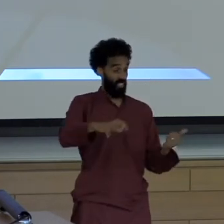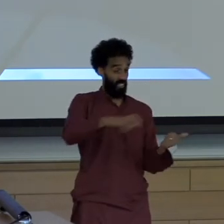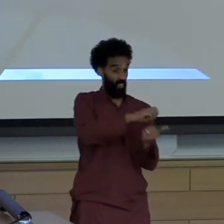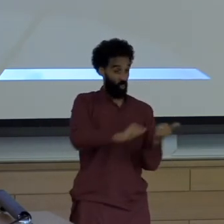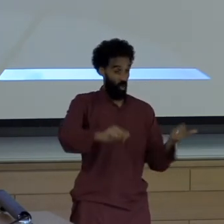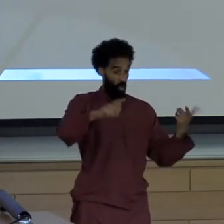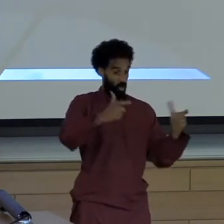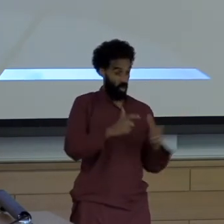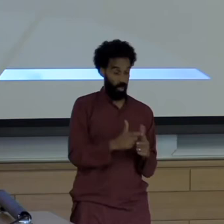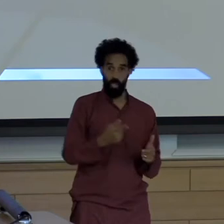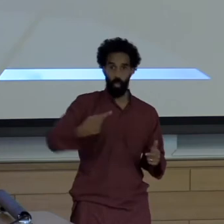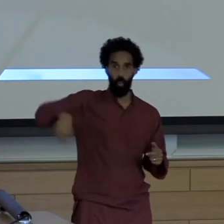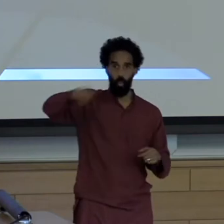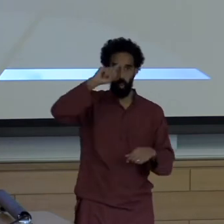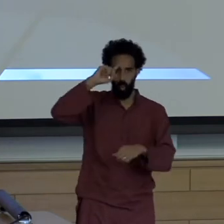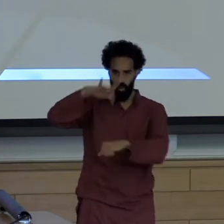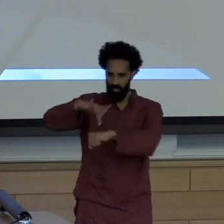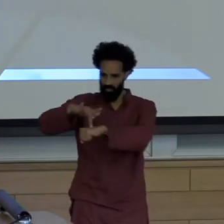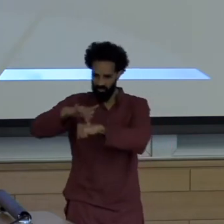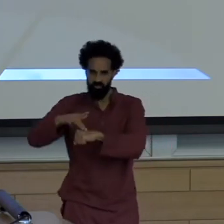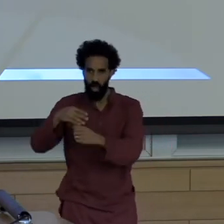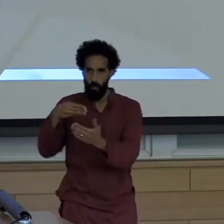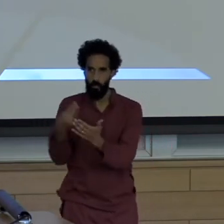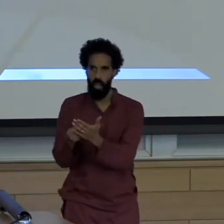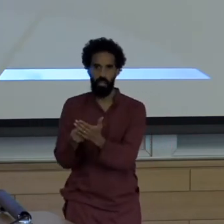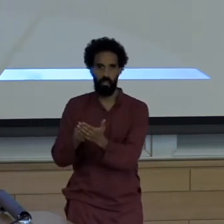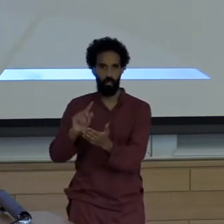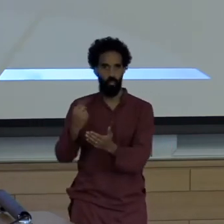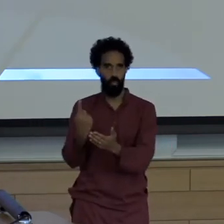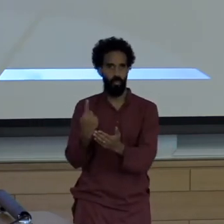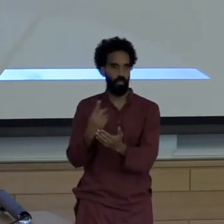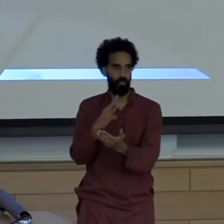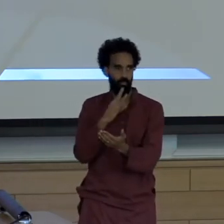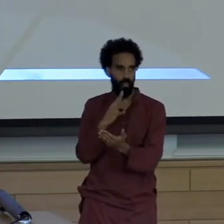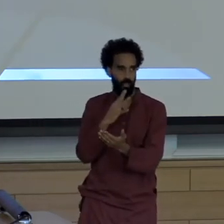Eternal economic growth she said and I'm sure many of you in this room who